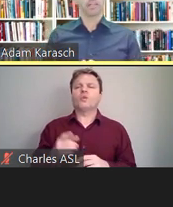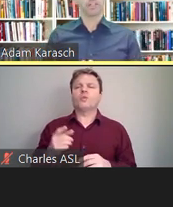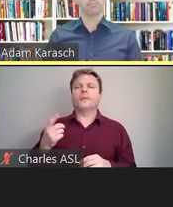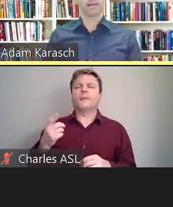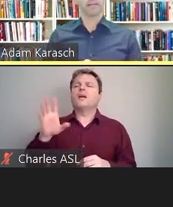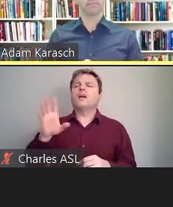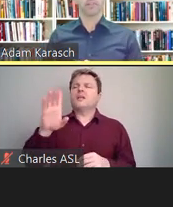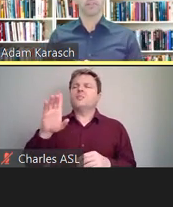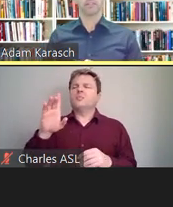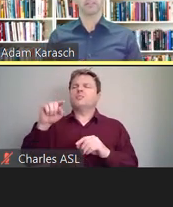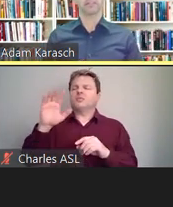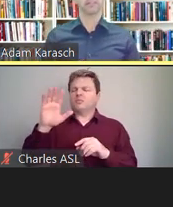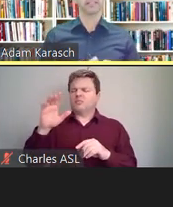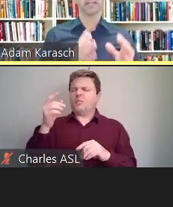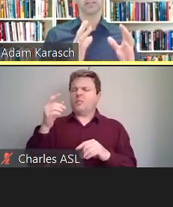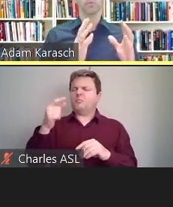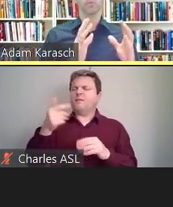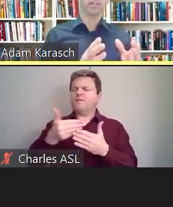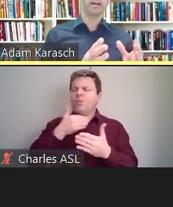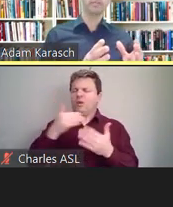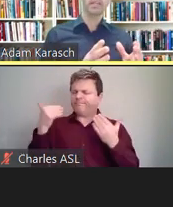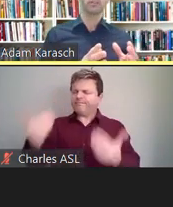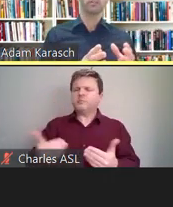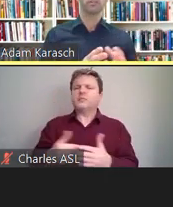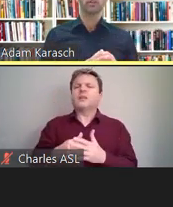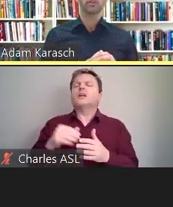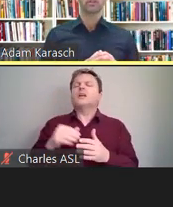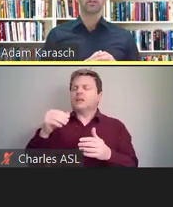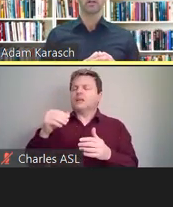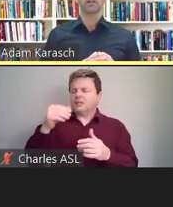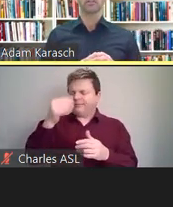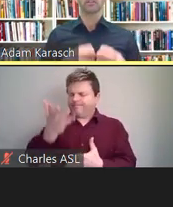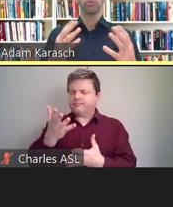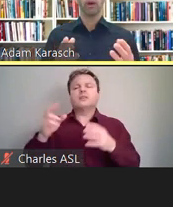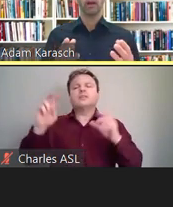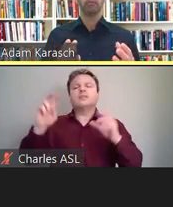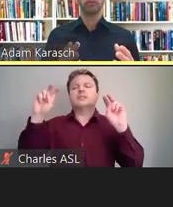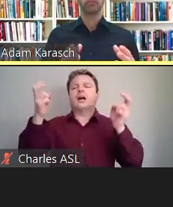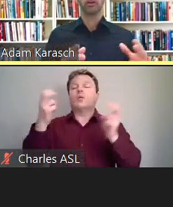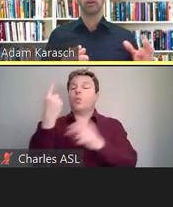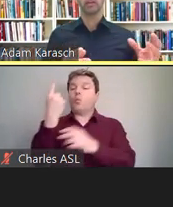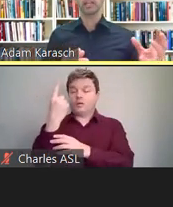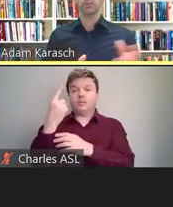by emphasizing that Title I accommodation's, these requirements are equally as